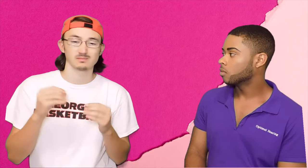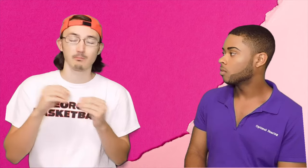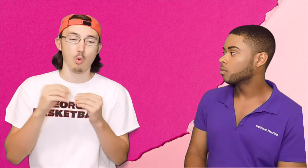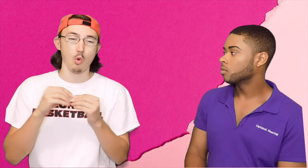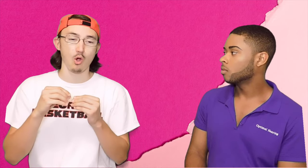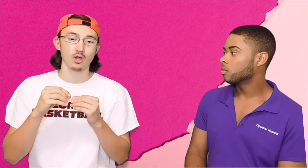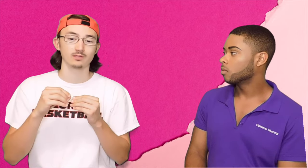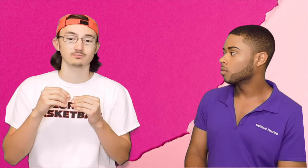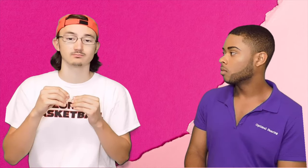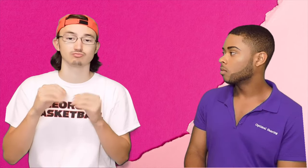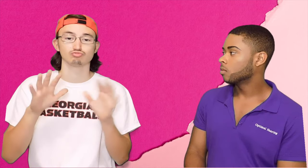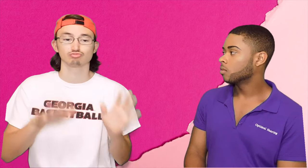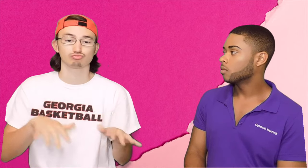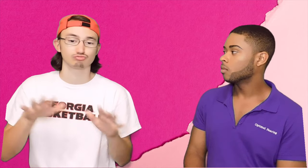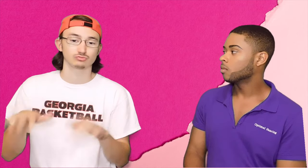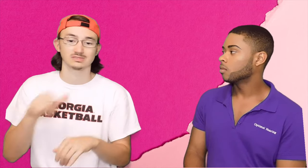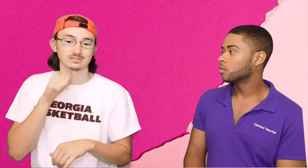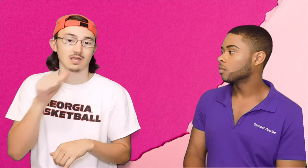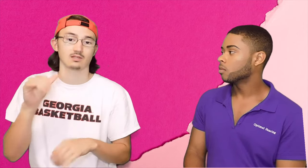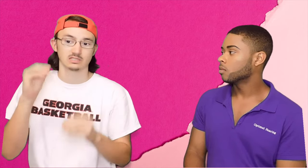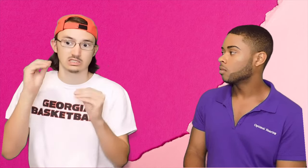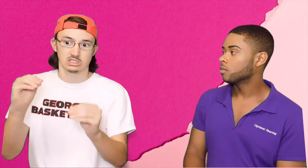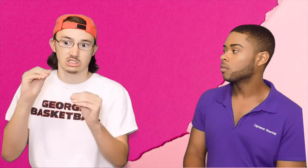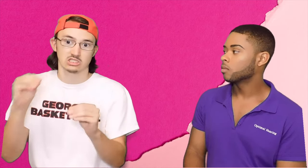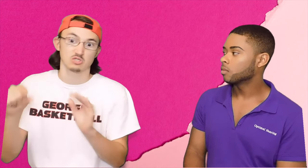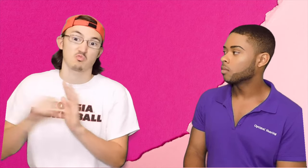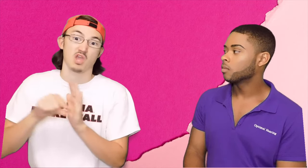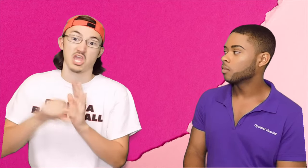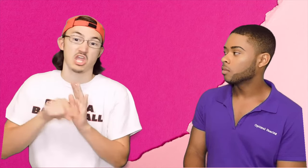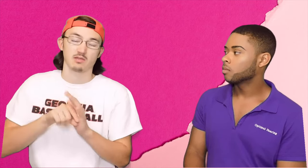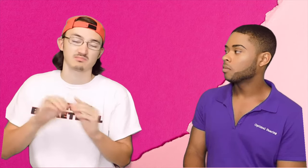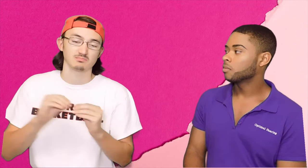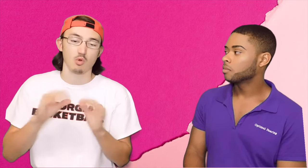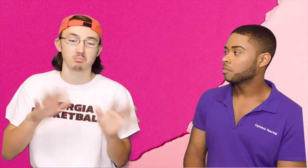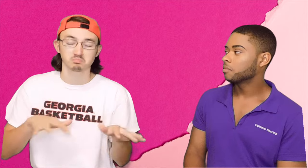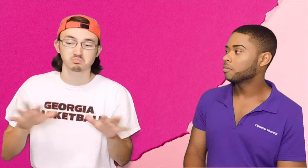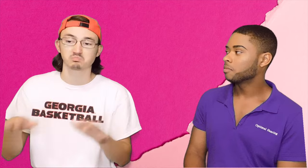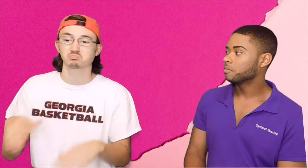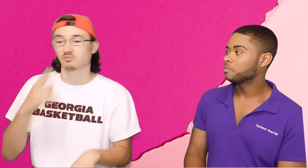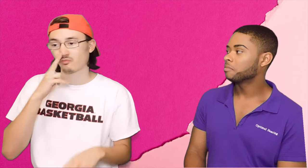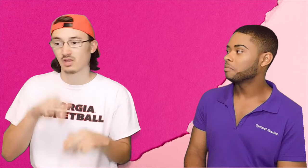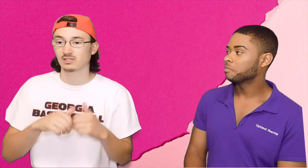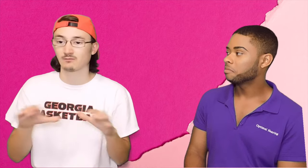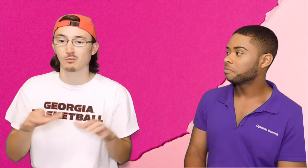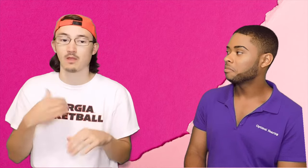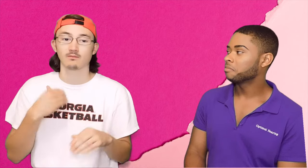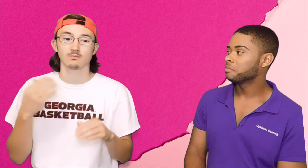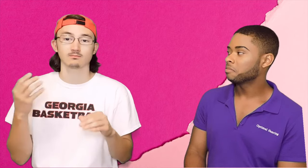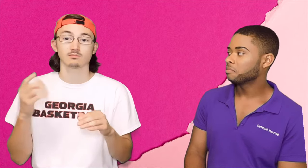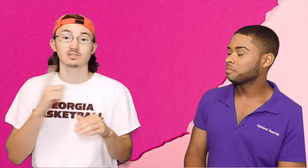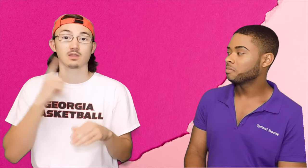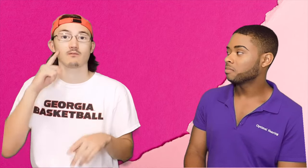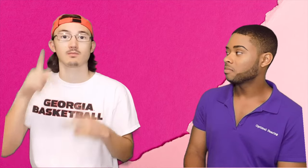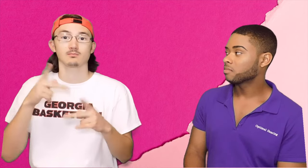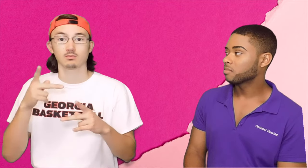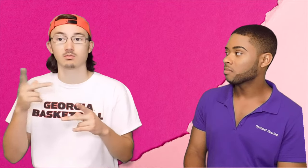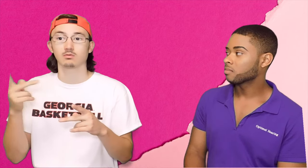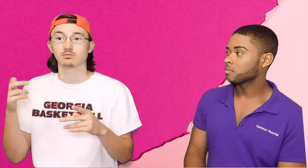It's more of a chill club and not like a "teach-y", "grade-y" type of format more of a fun time